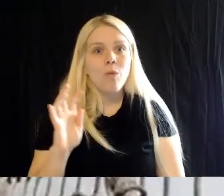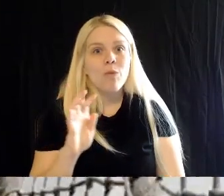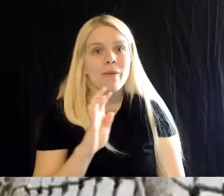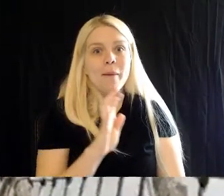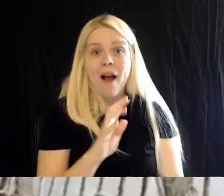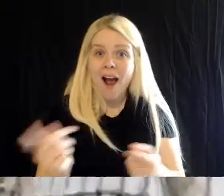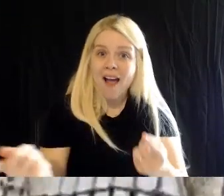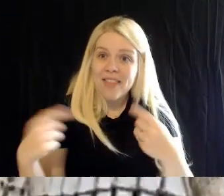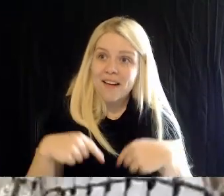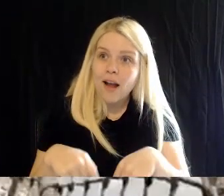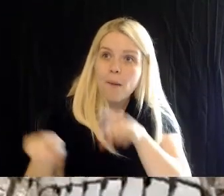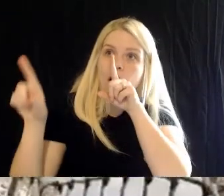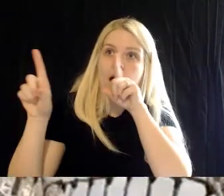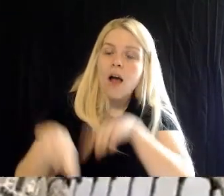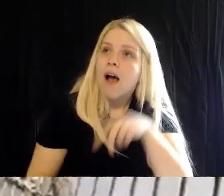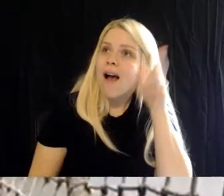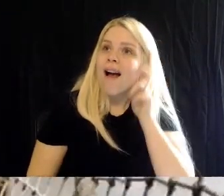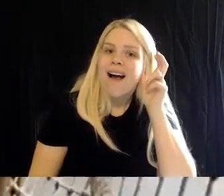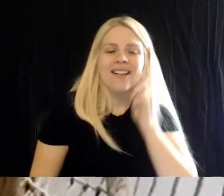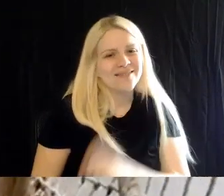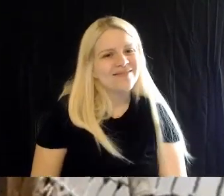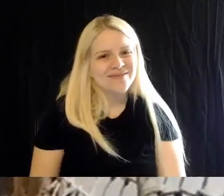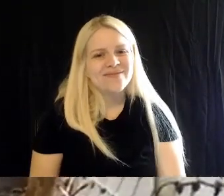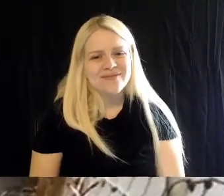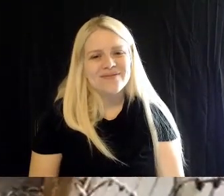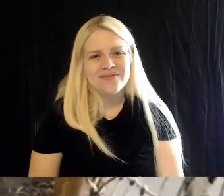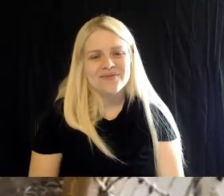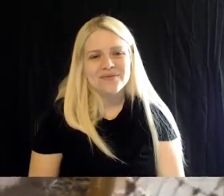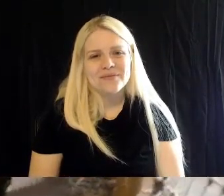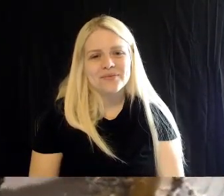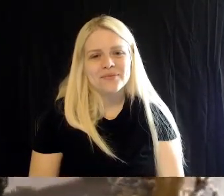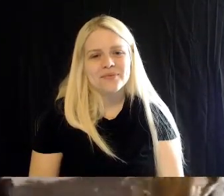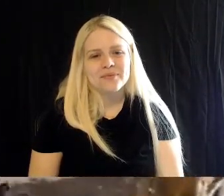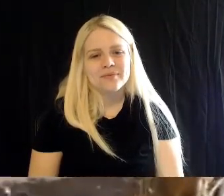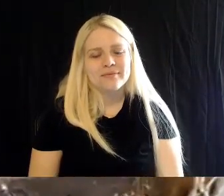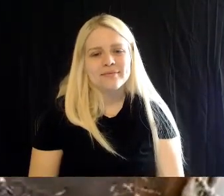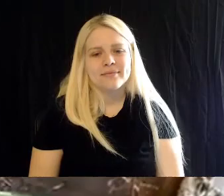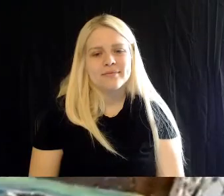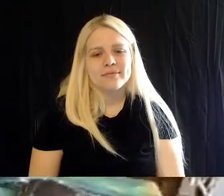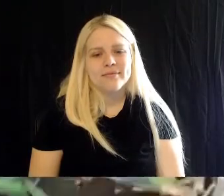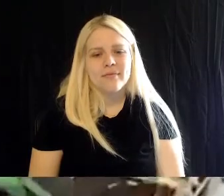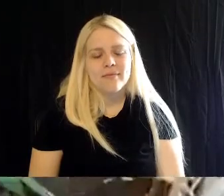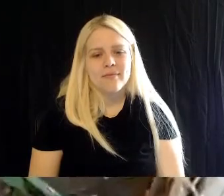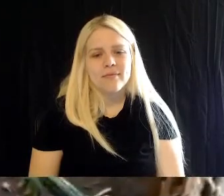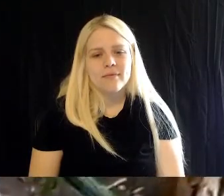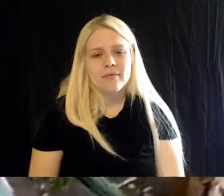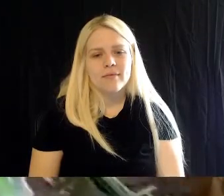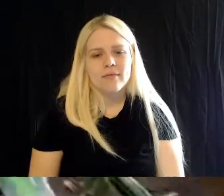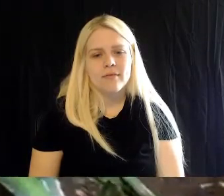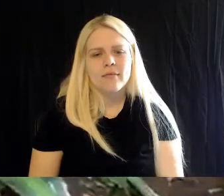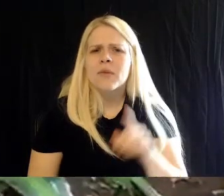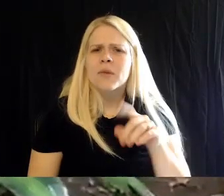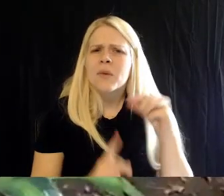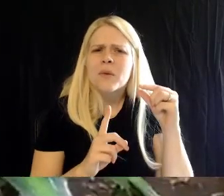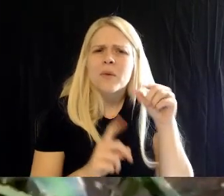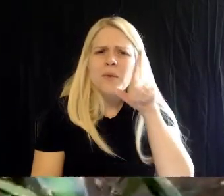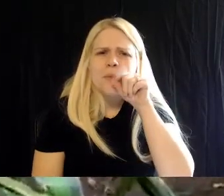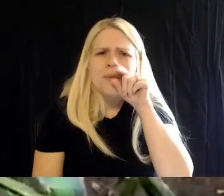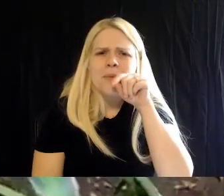You see them, gang? Now, what birds are these? Britt: These are Red Jungle Fowl. Brad: Red Jungle Fowl.